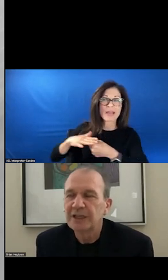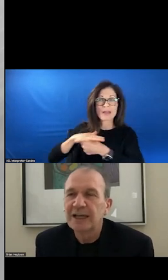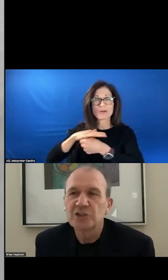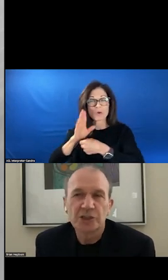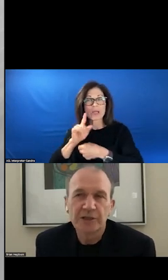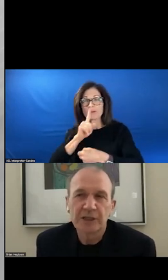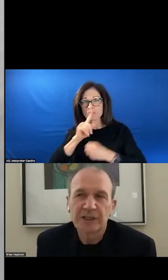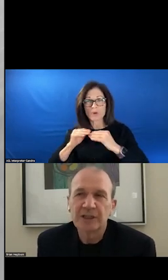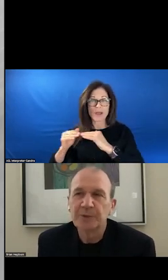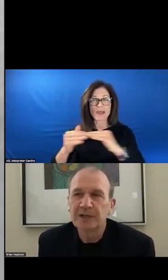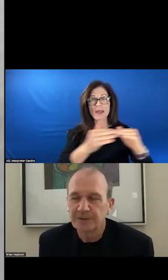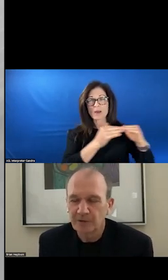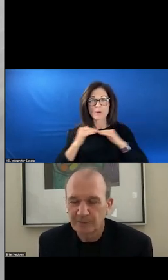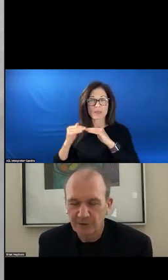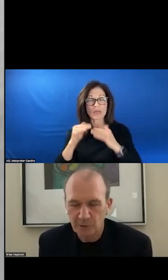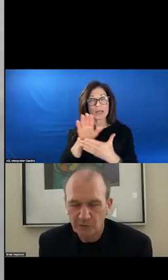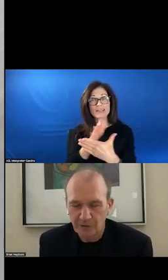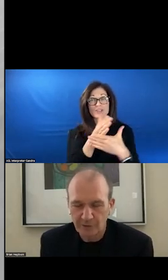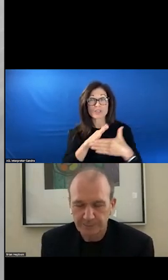A GROUP SHARING WITH THIS SYSTEM.